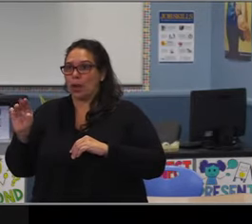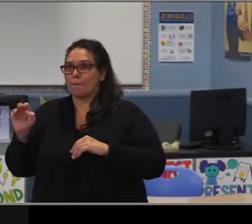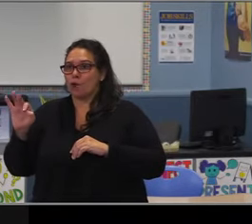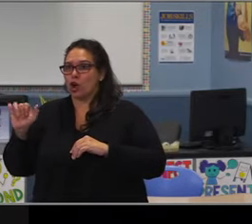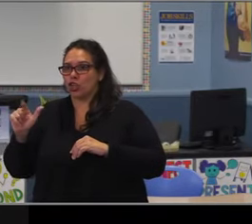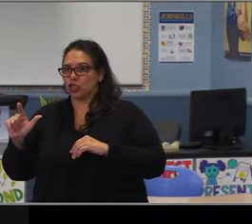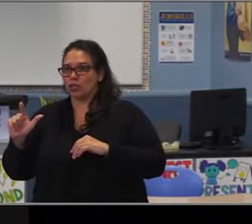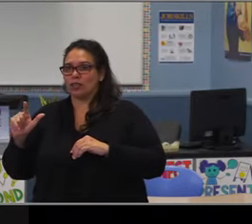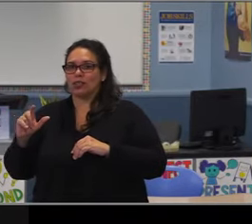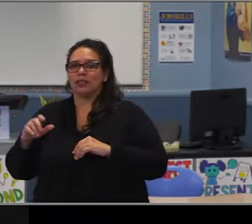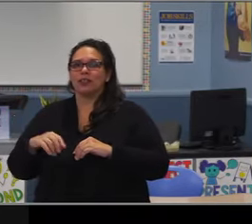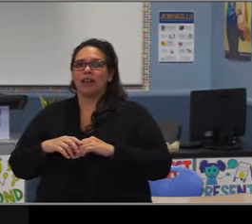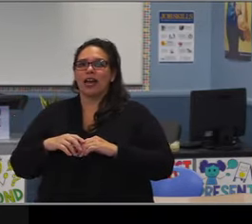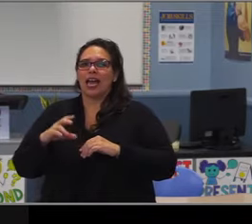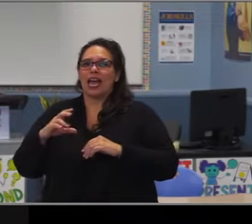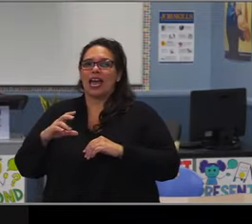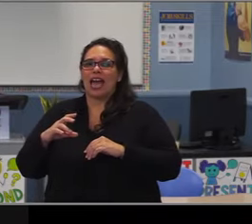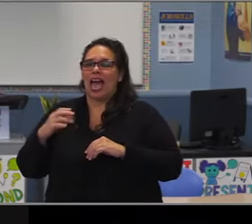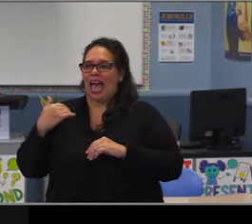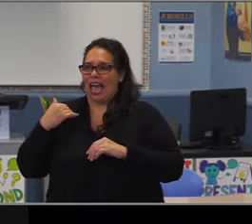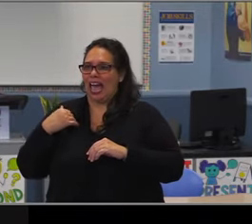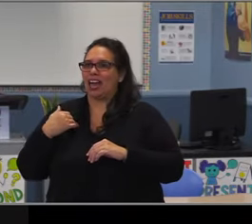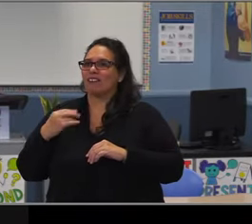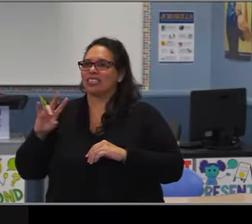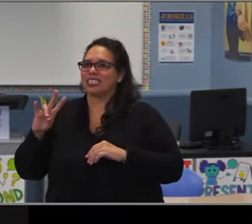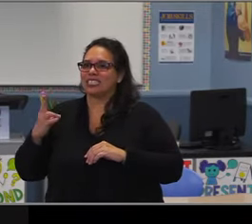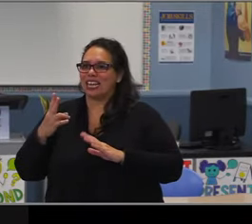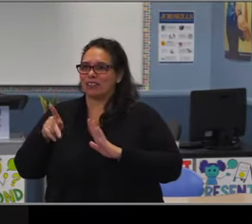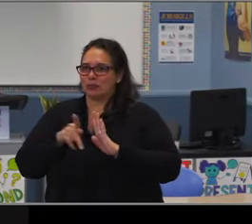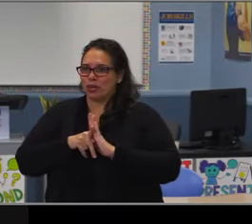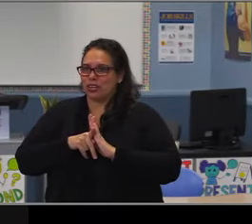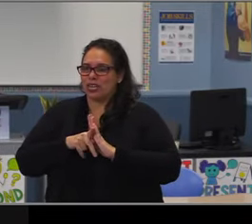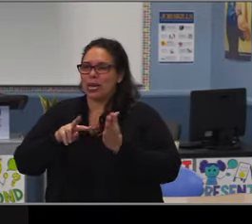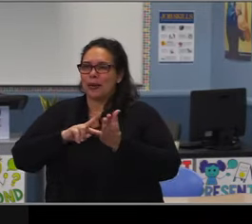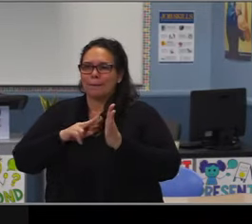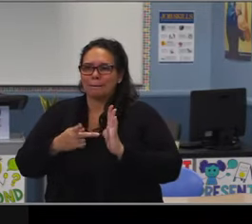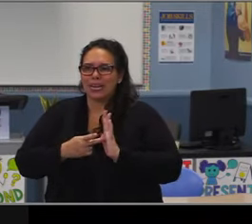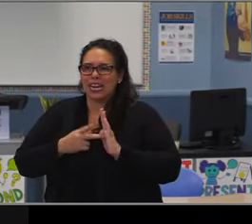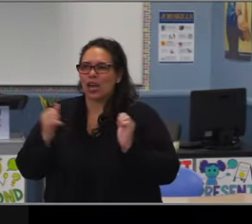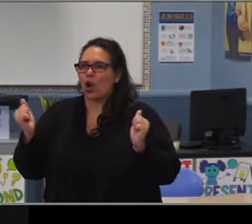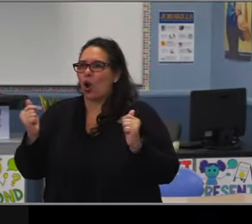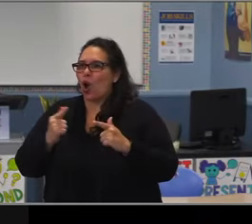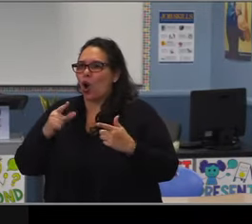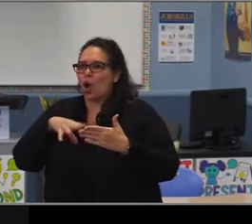and part of the action for our next board meeting will be an exploration of certain recommendations